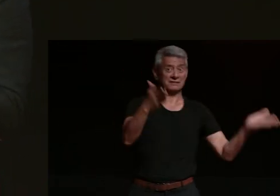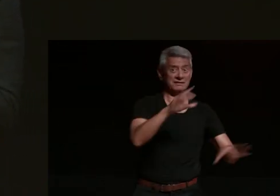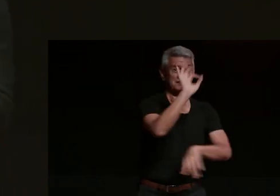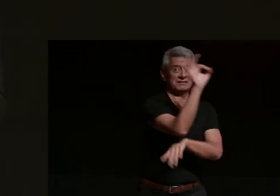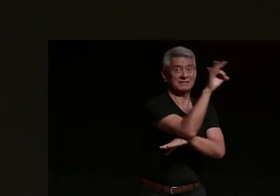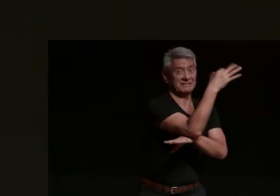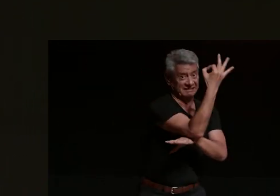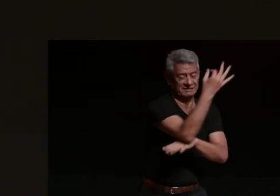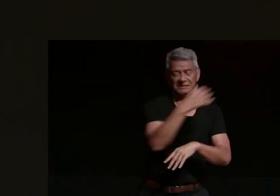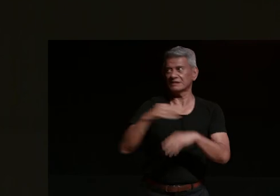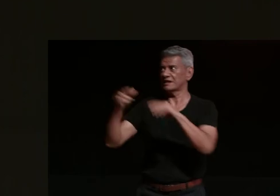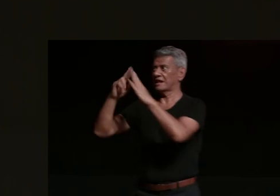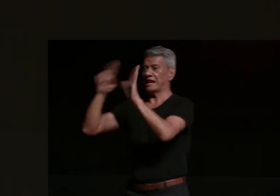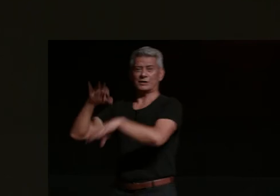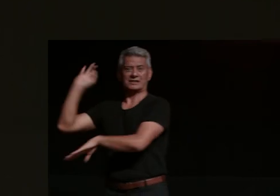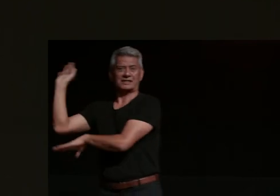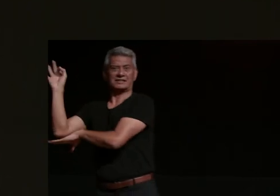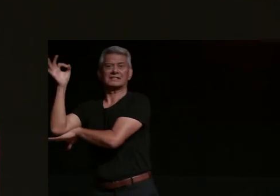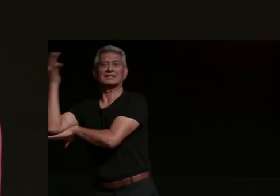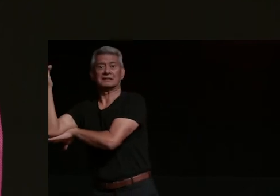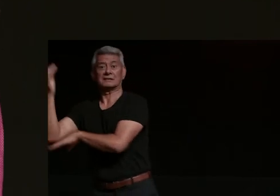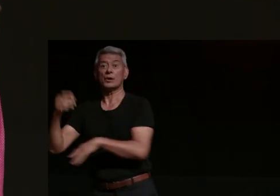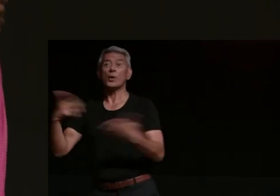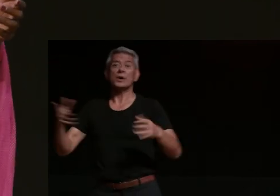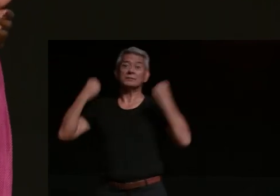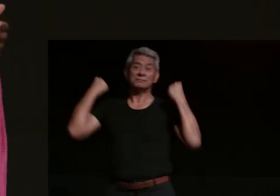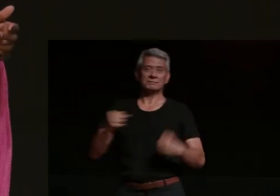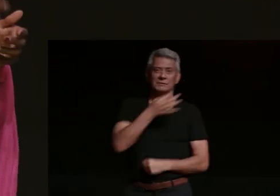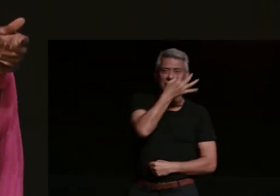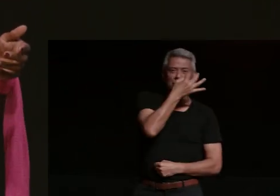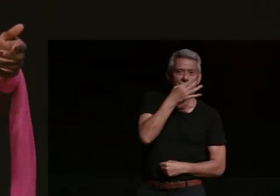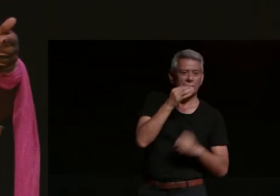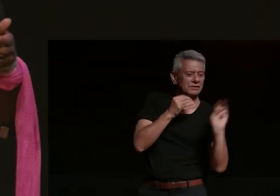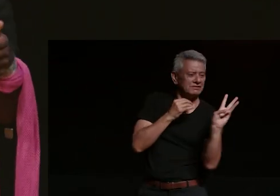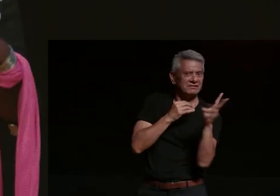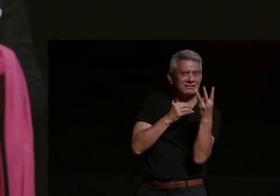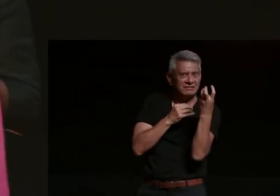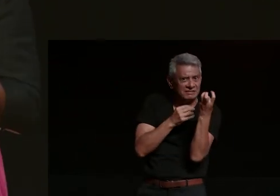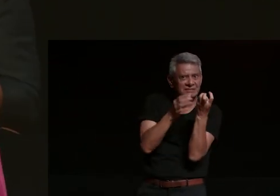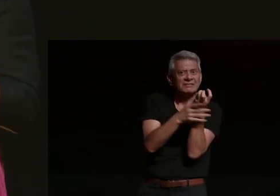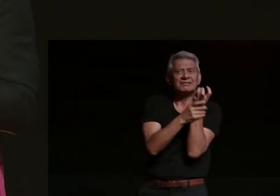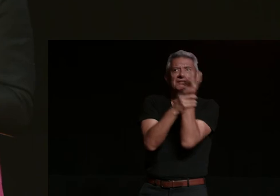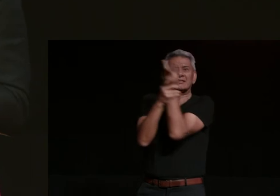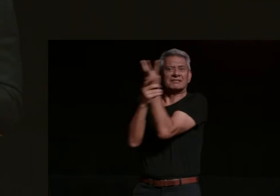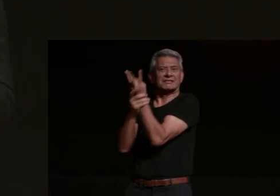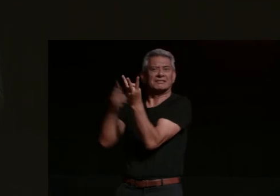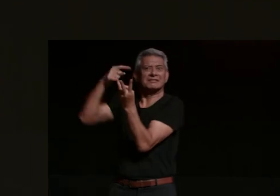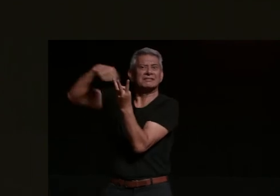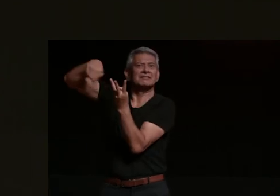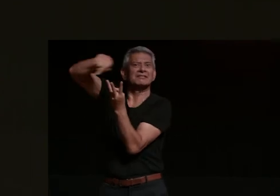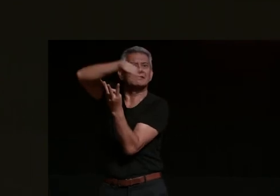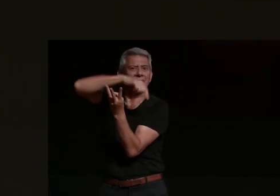the heady rose of the gossips trespassed in salons and change rooms i want to be the tangerine thrill